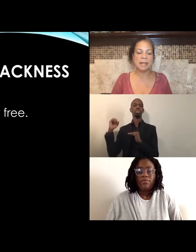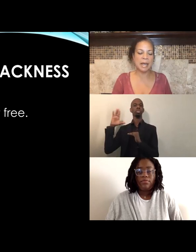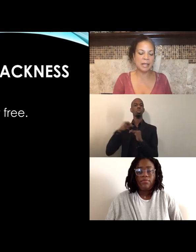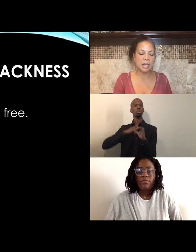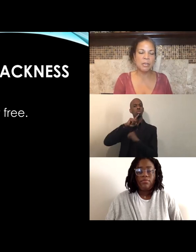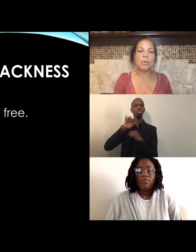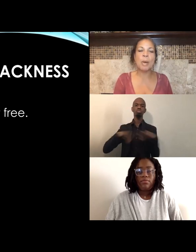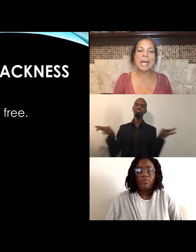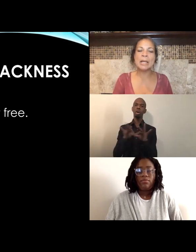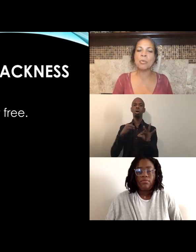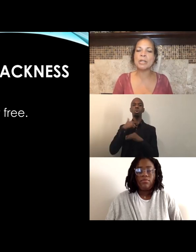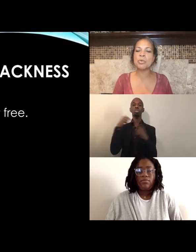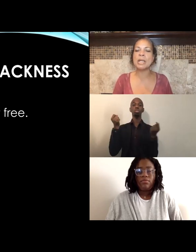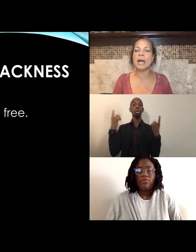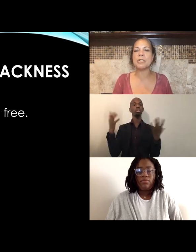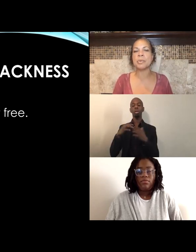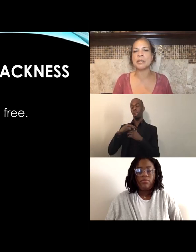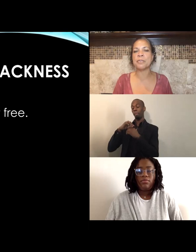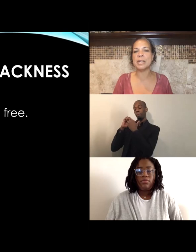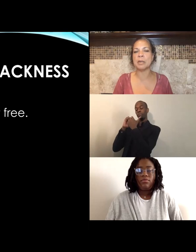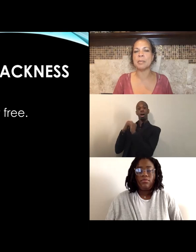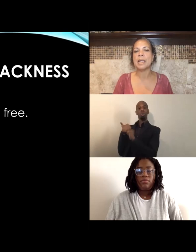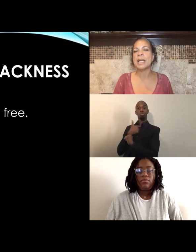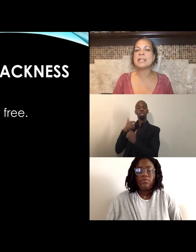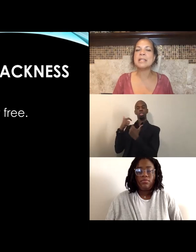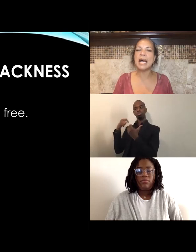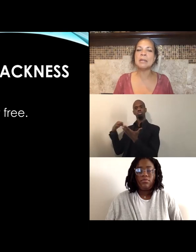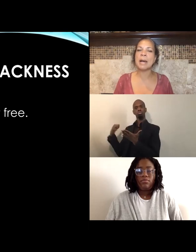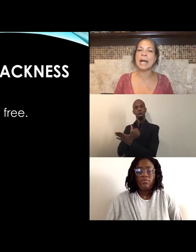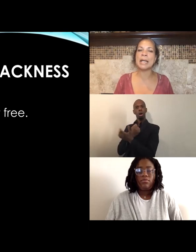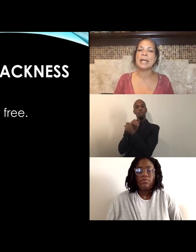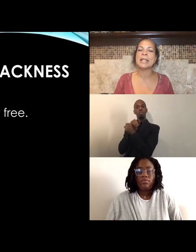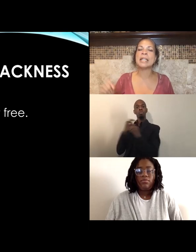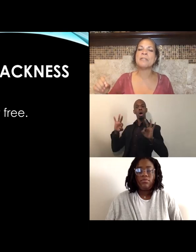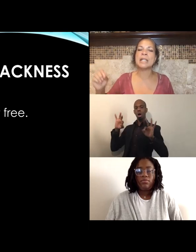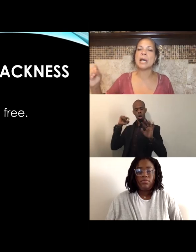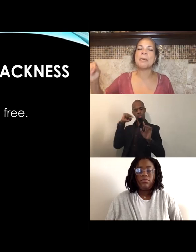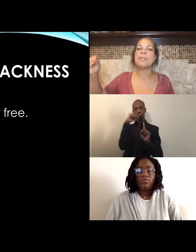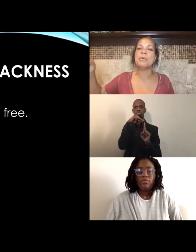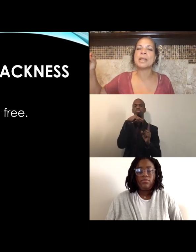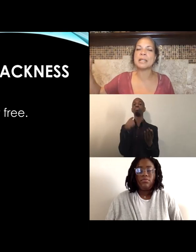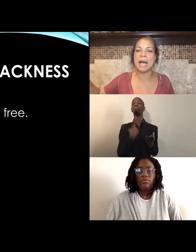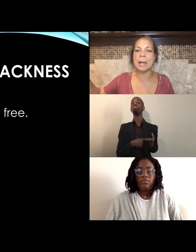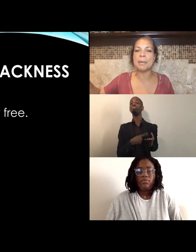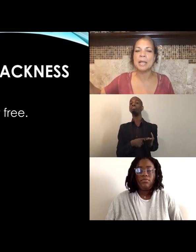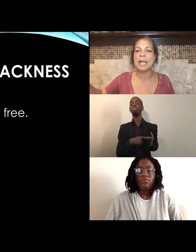that the way in which we usher in freedom, is not by lifting up a few at the top.